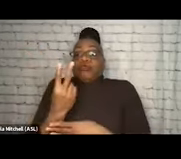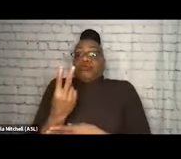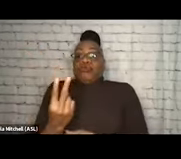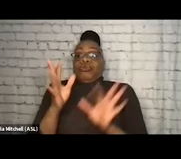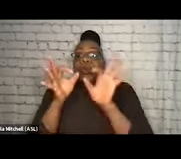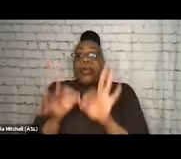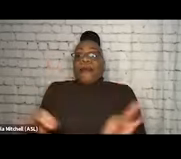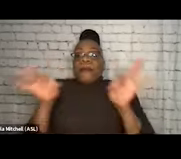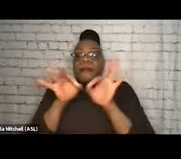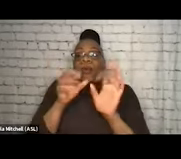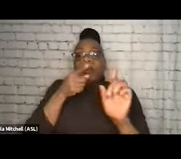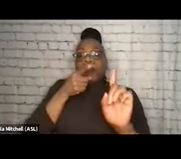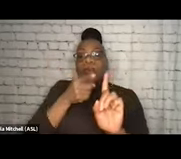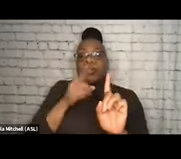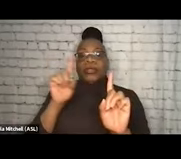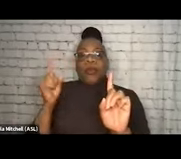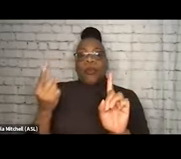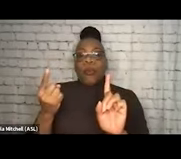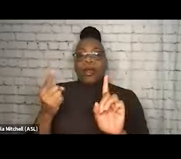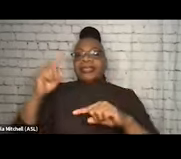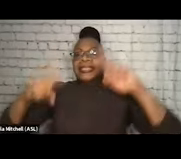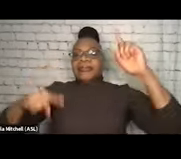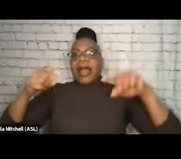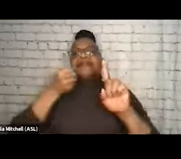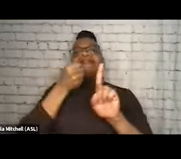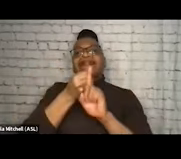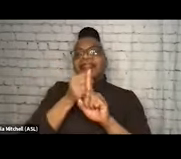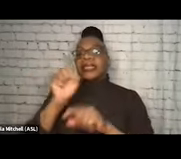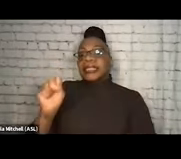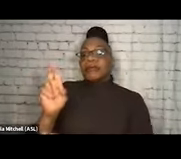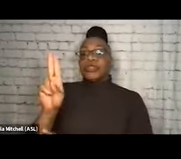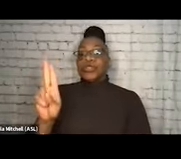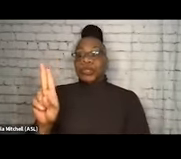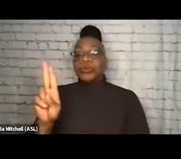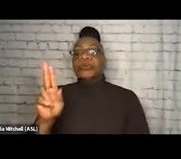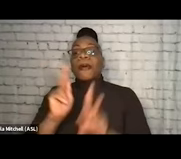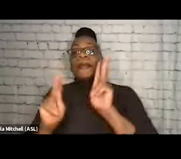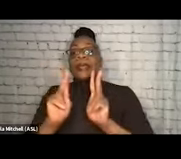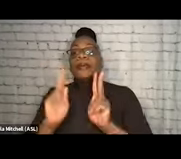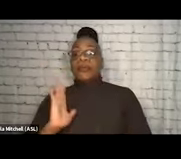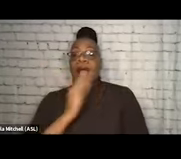One is the disparate impacts of substance use on folks in our communities.